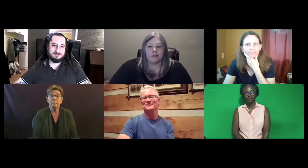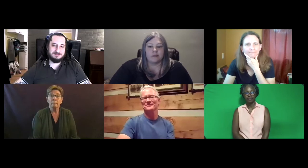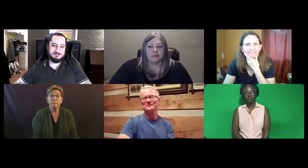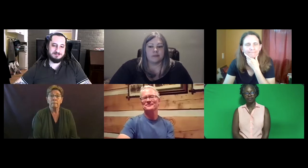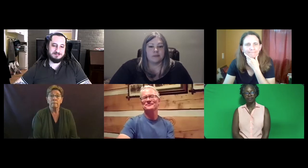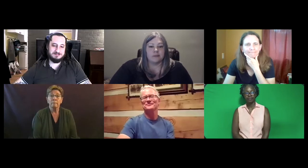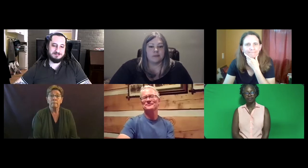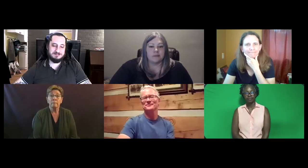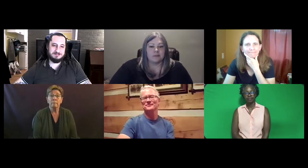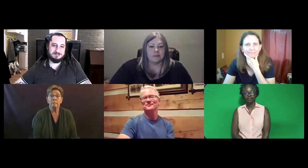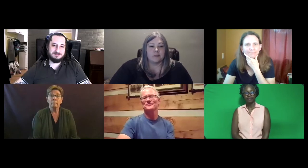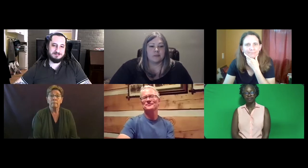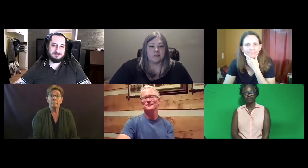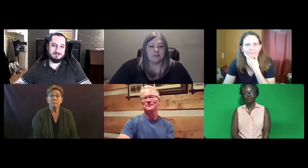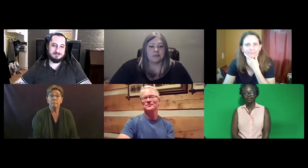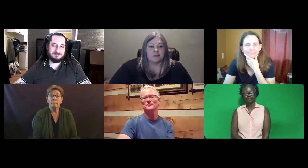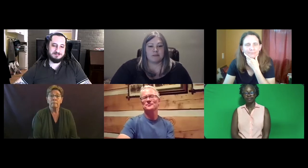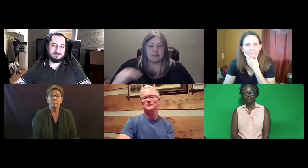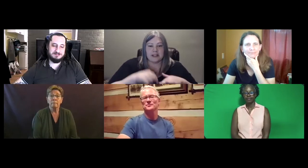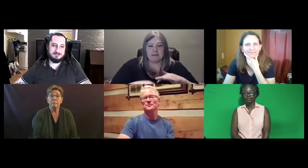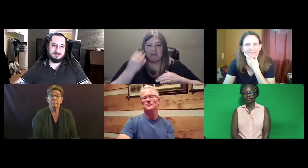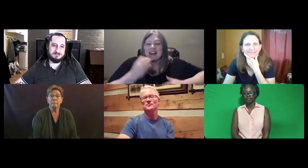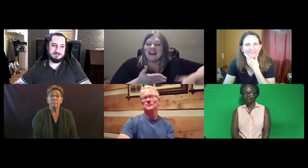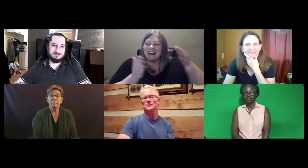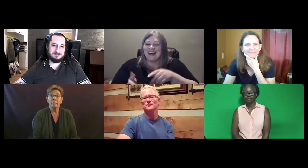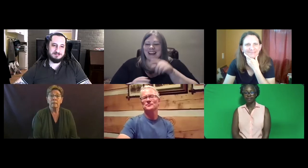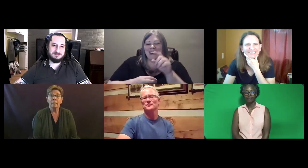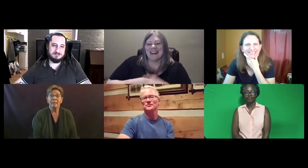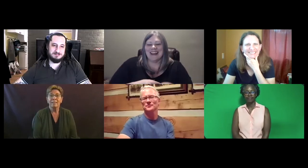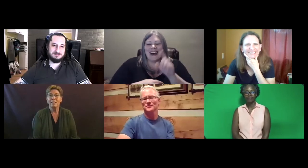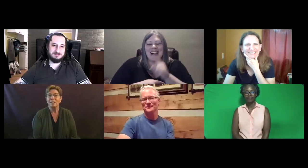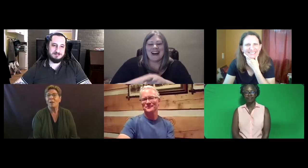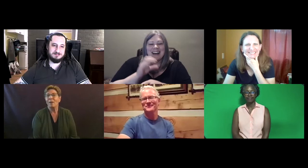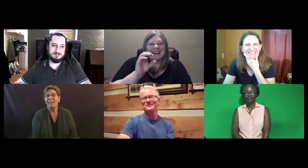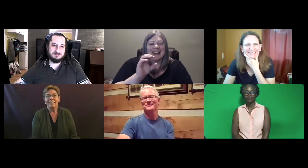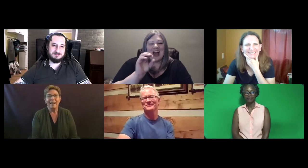Who is affected the most?